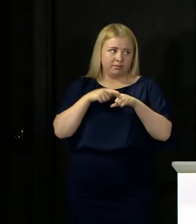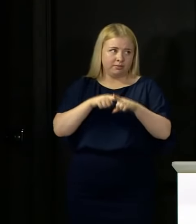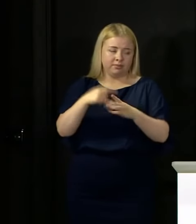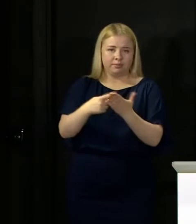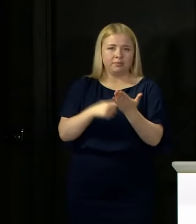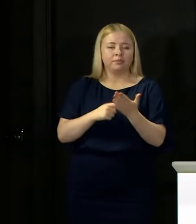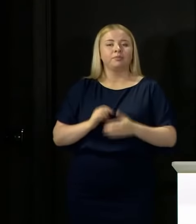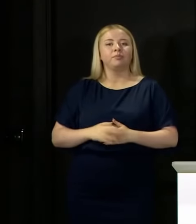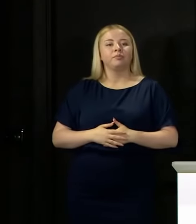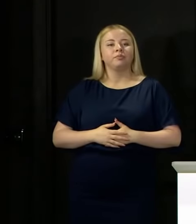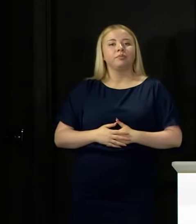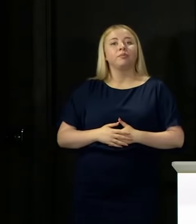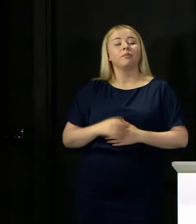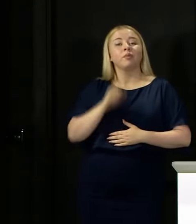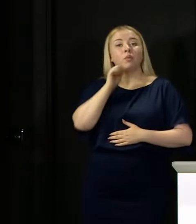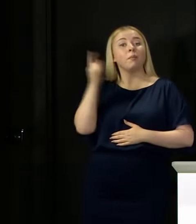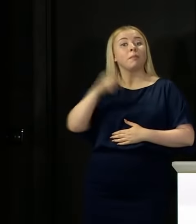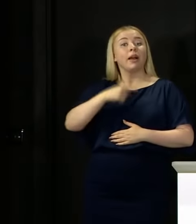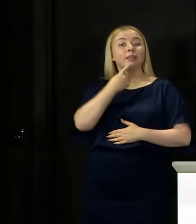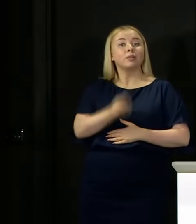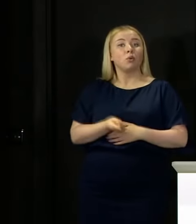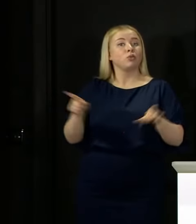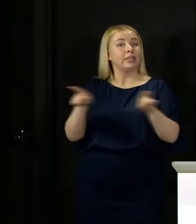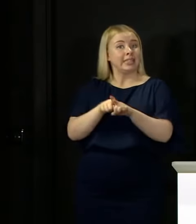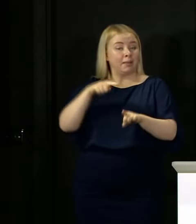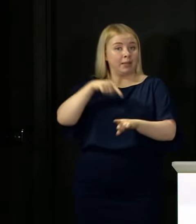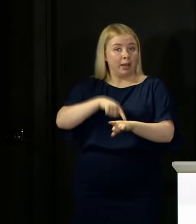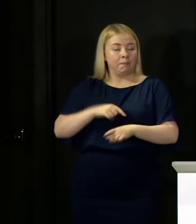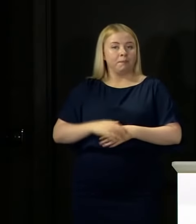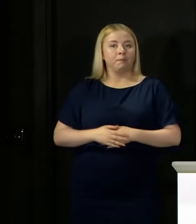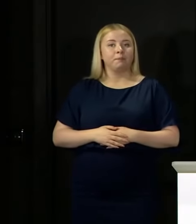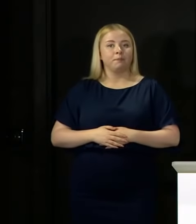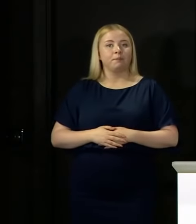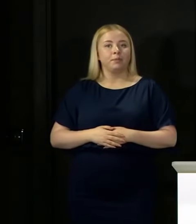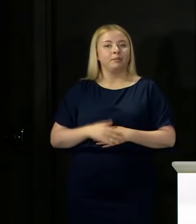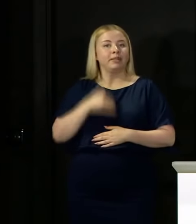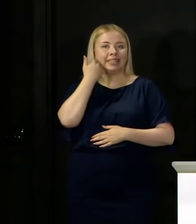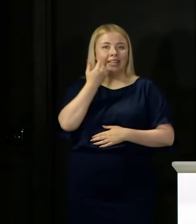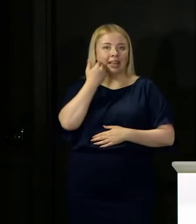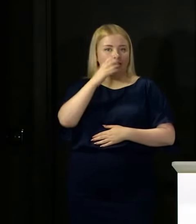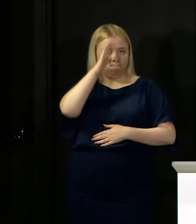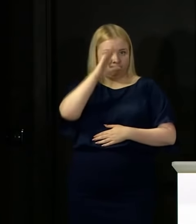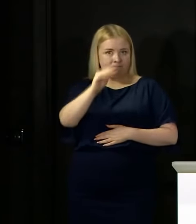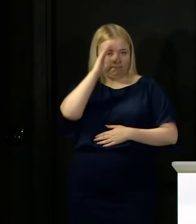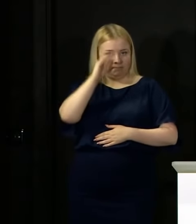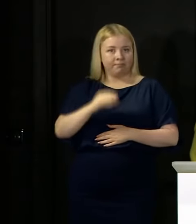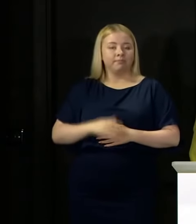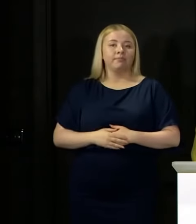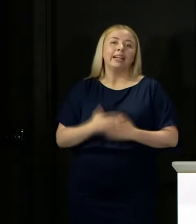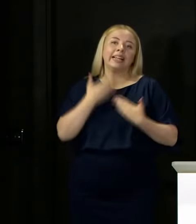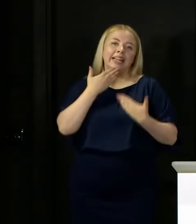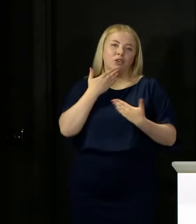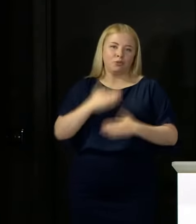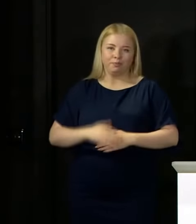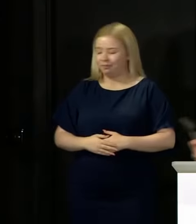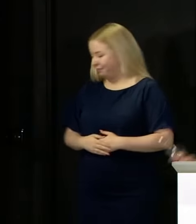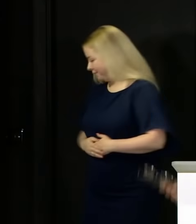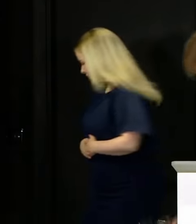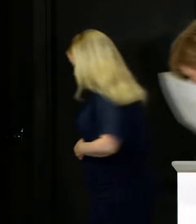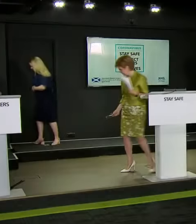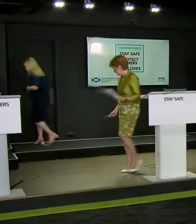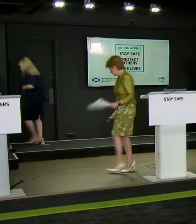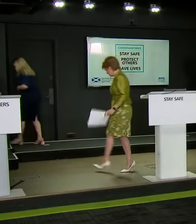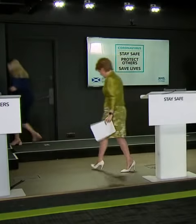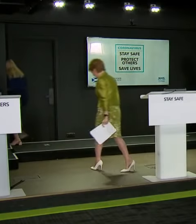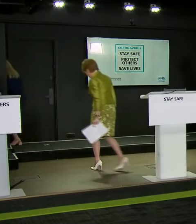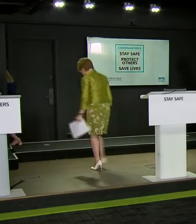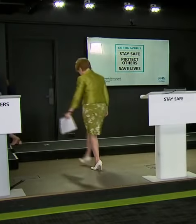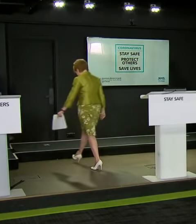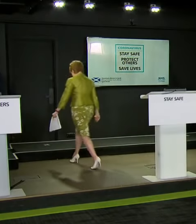I'll be back tomorrow at 12:15, and in the meantime thanks very much for joining us.